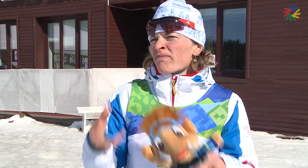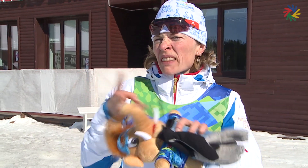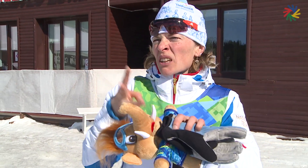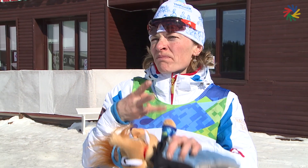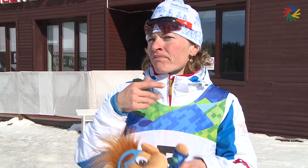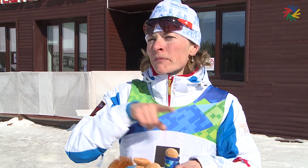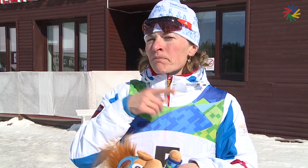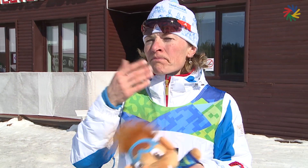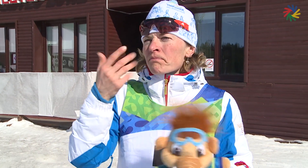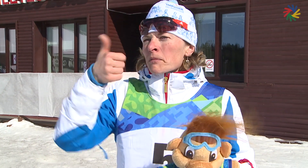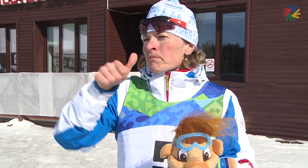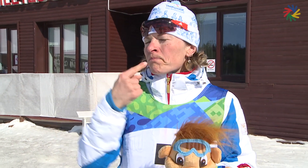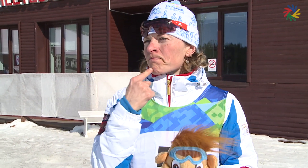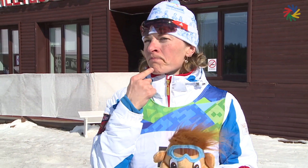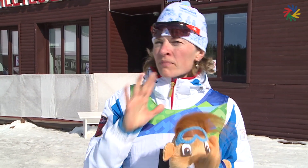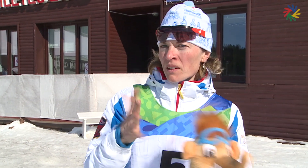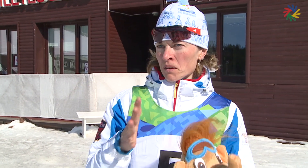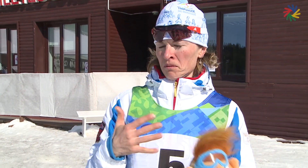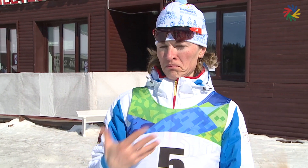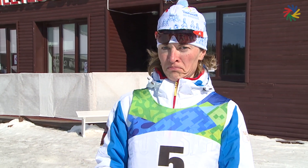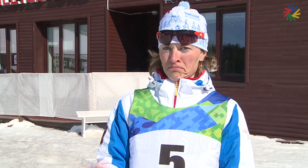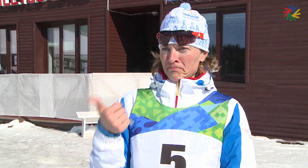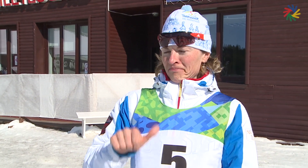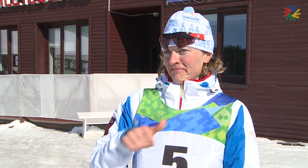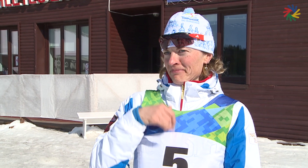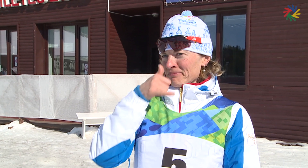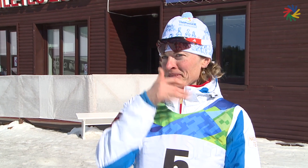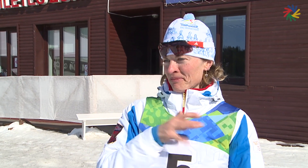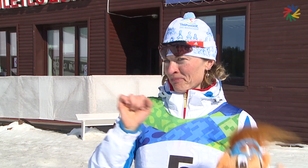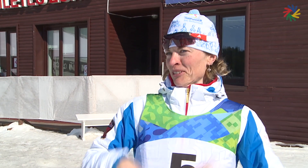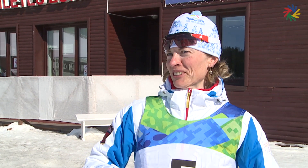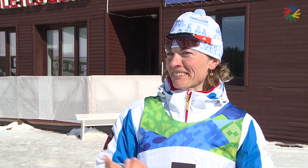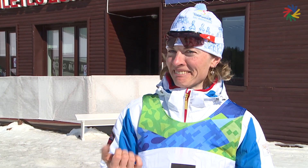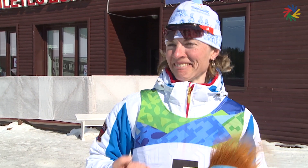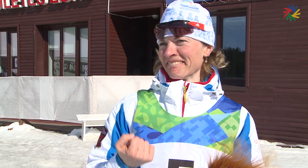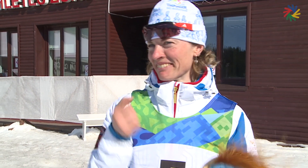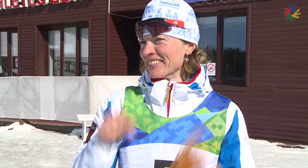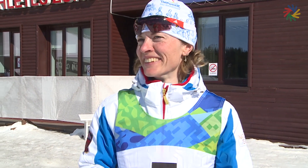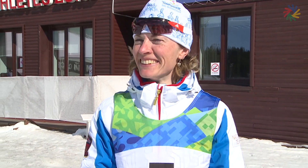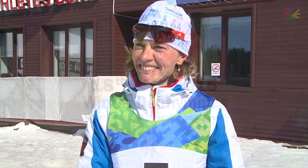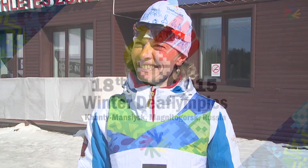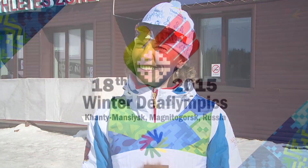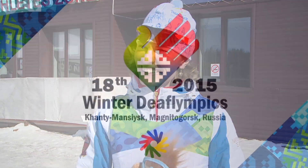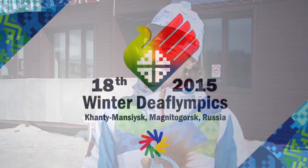I was so sure I wouldn't finish first but I realize I was wrong. I did it! Now, I know that I can!